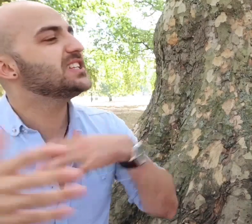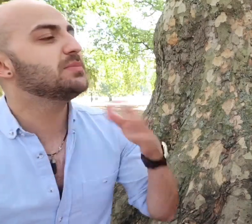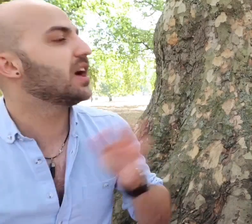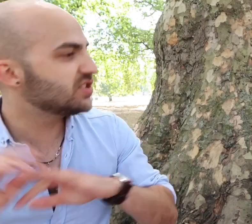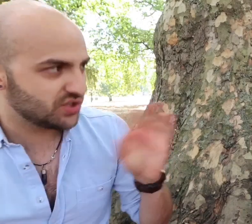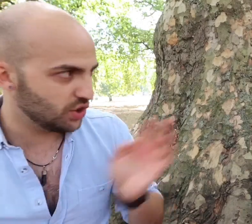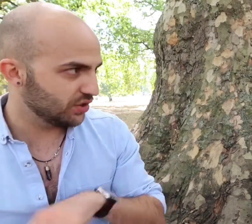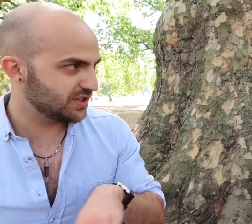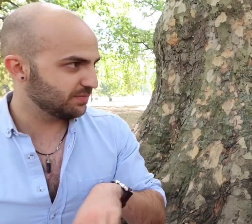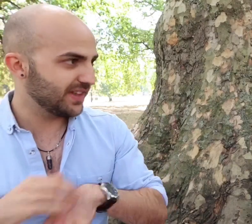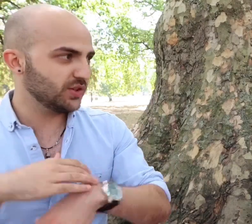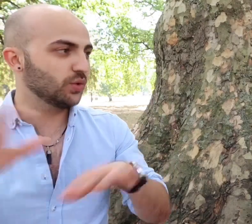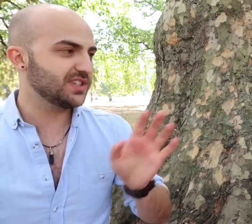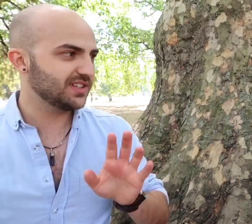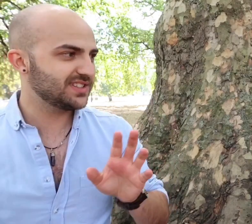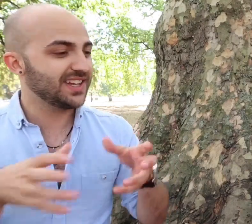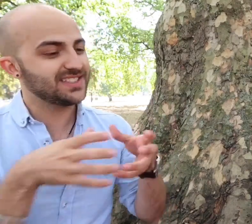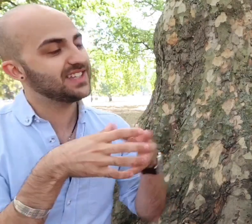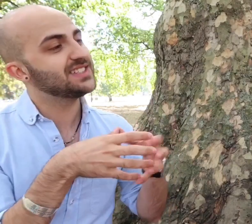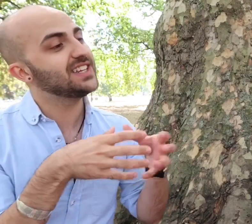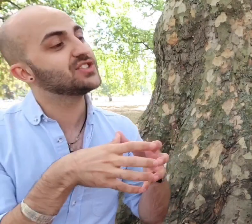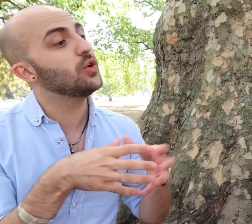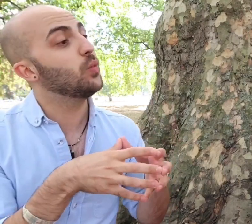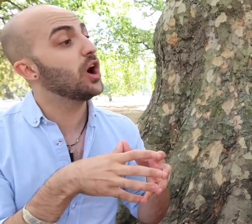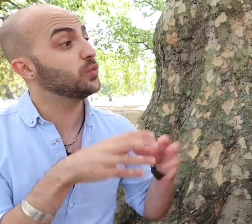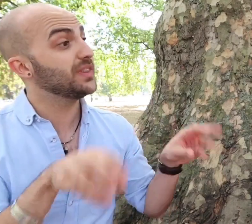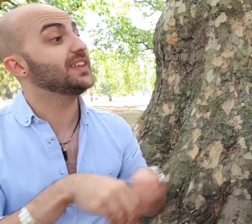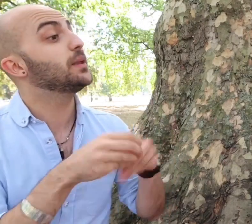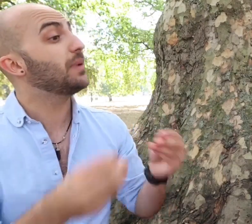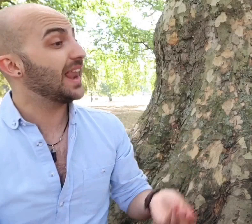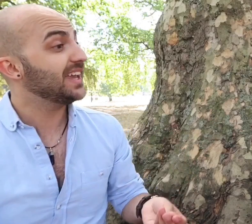need to be understood by the audience it exists in its own world within the play"